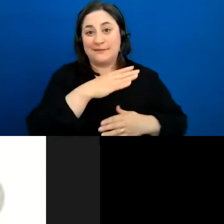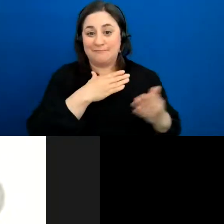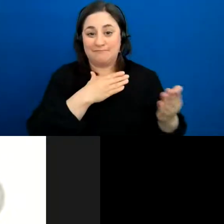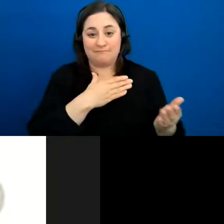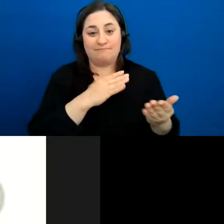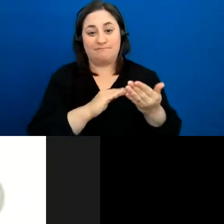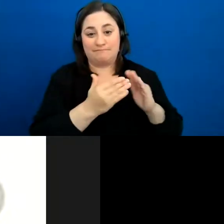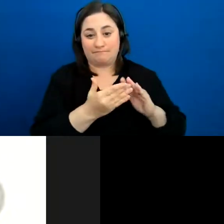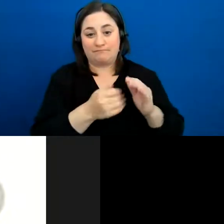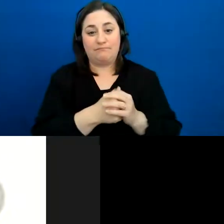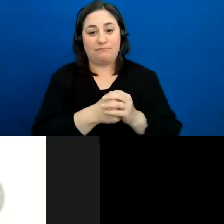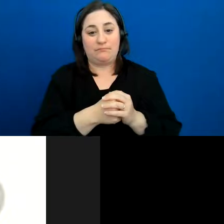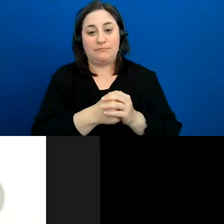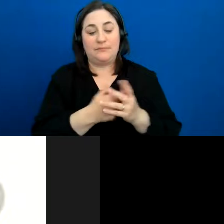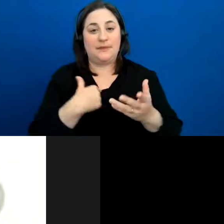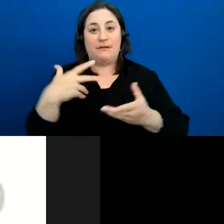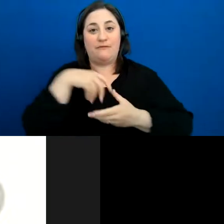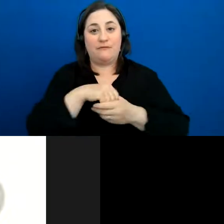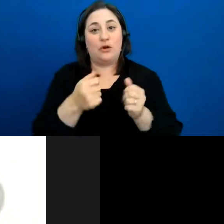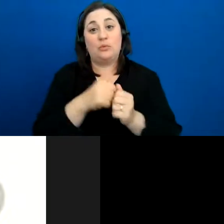Been involved in Comprehensive Community Planning for